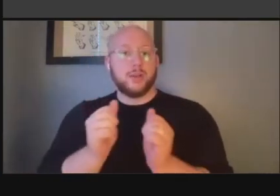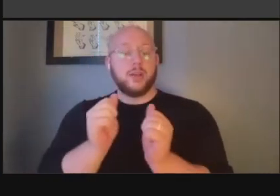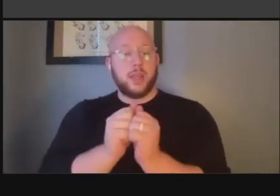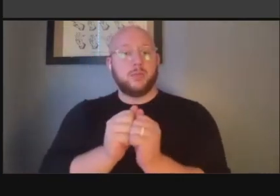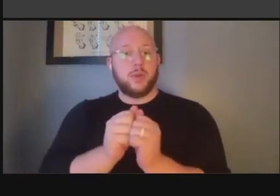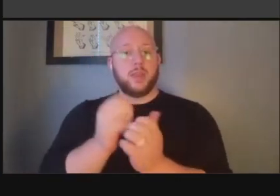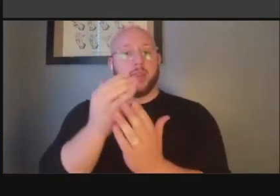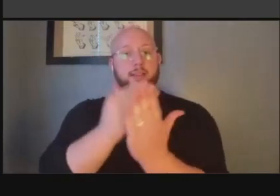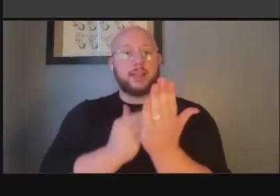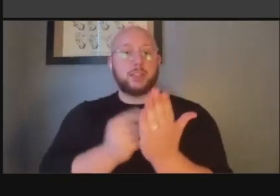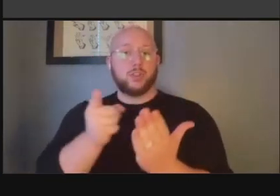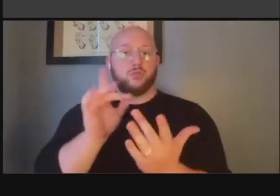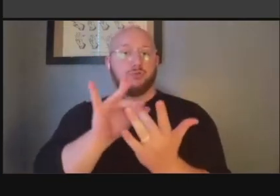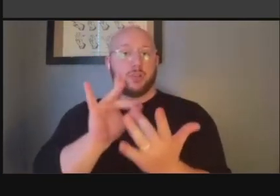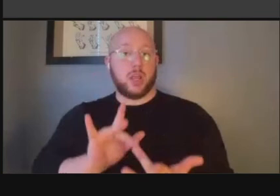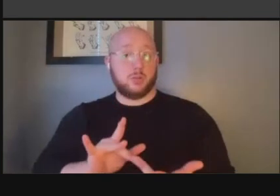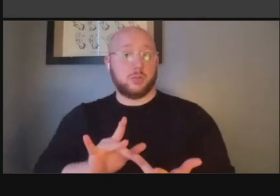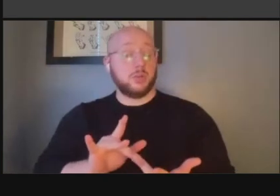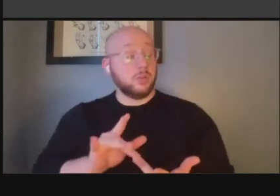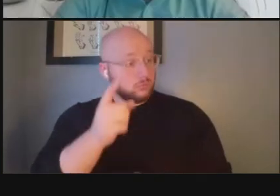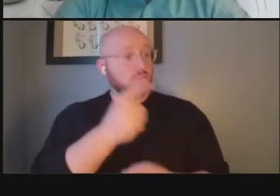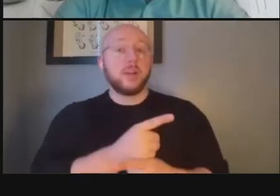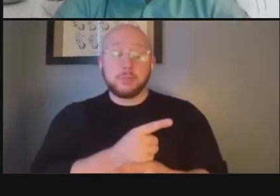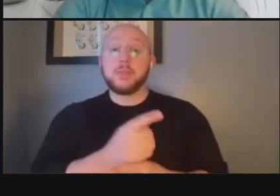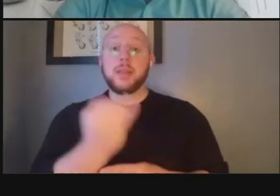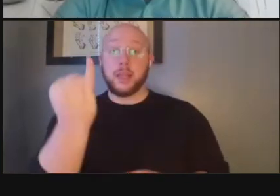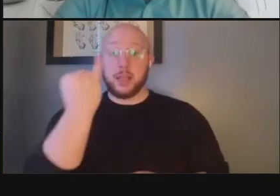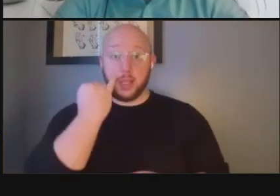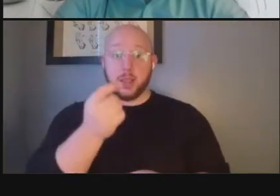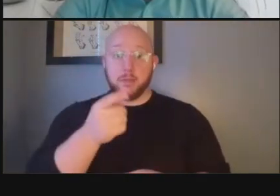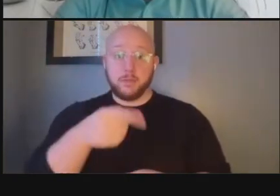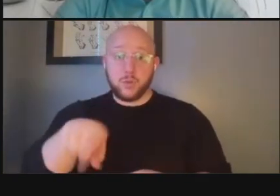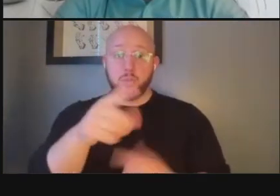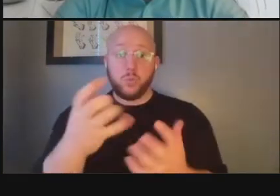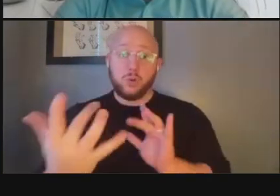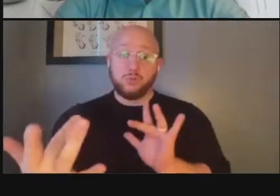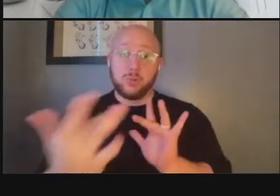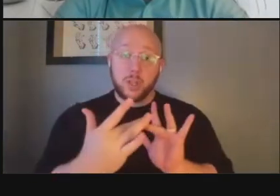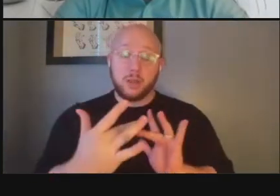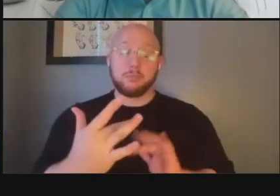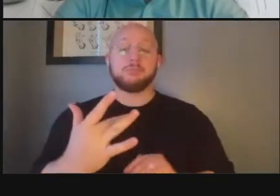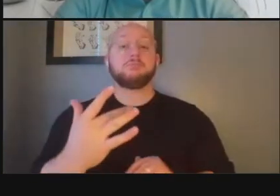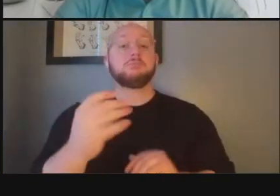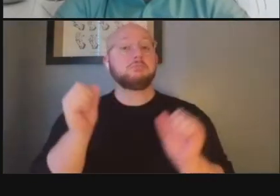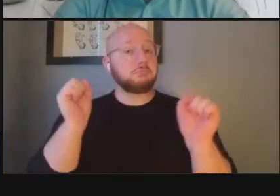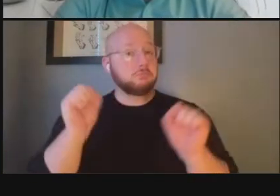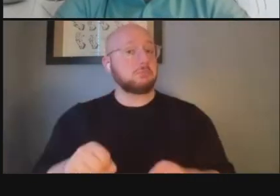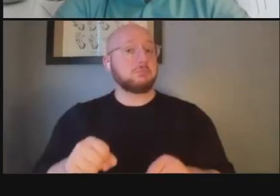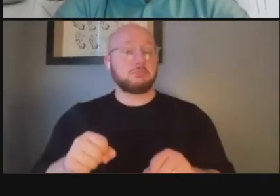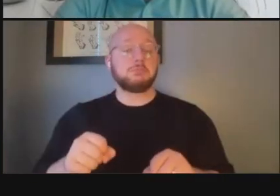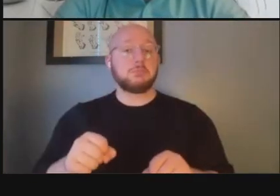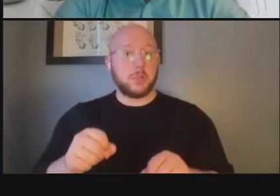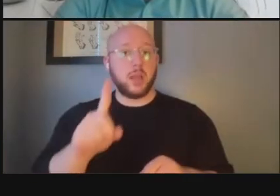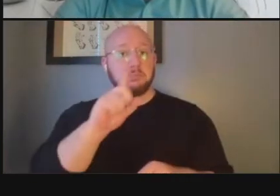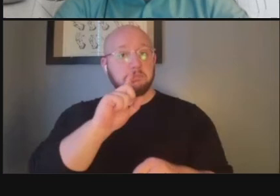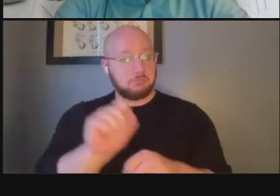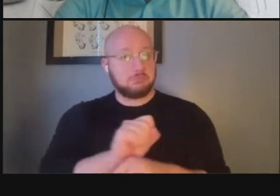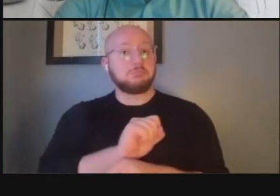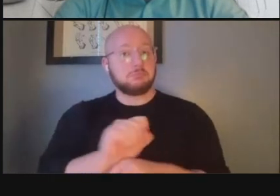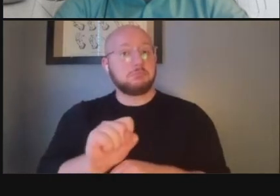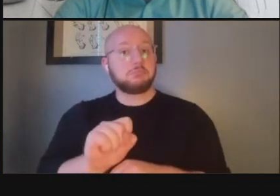uh yeah if um if you wanna uh reach out to me um we can uh uh we can we can follow up with you